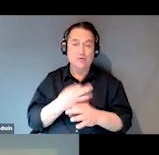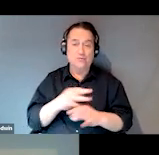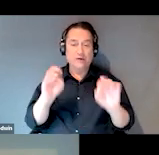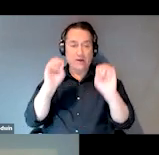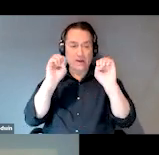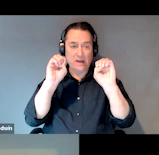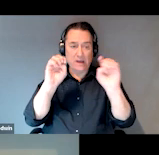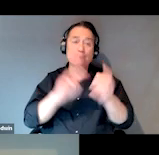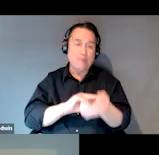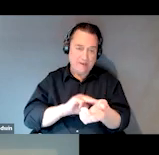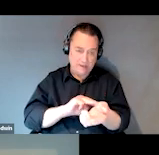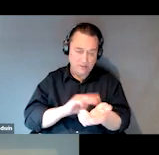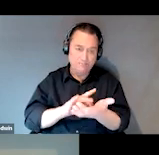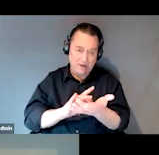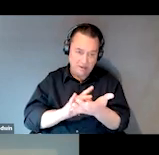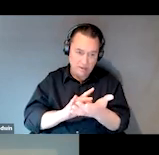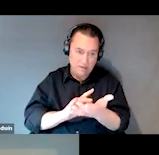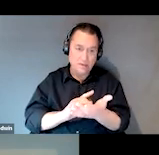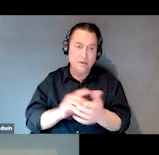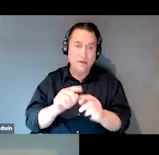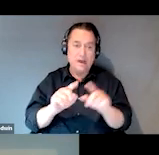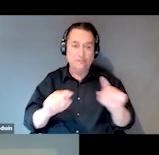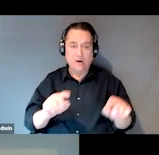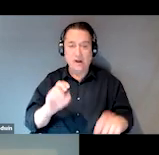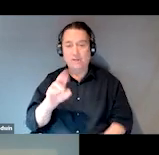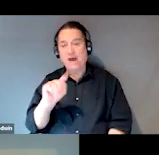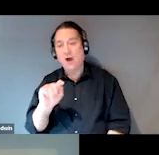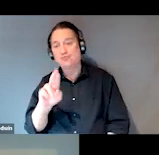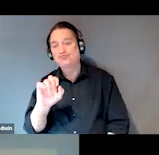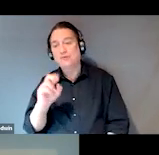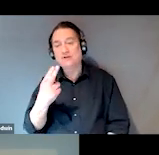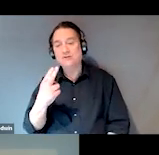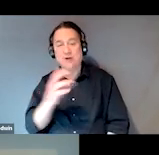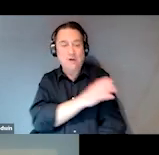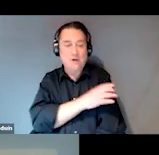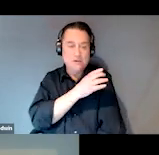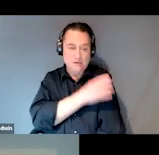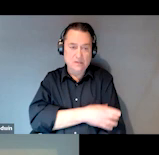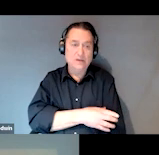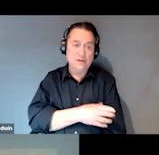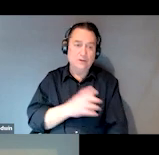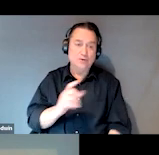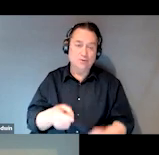free medication and use a variety of Outreach clinics to increase access to medical care.